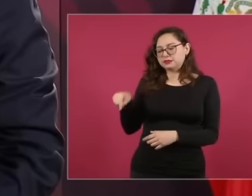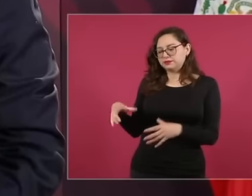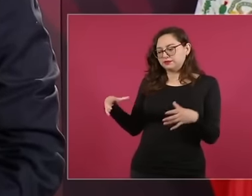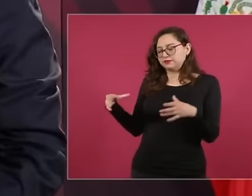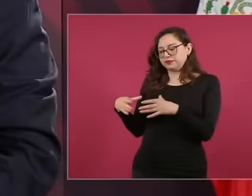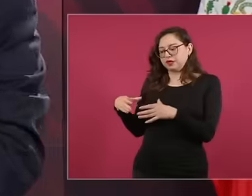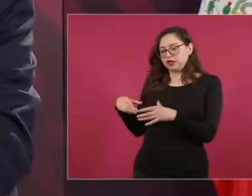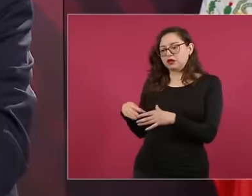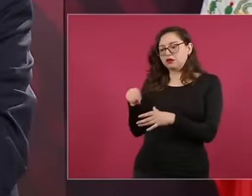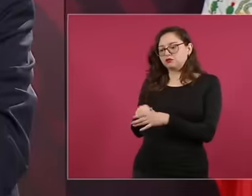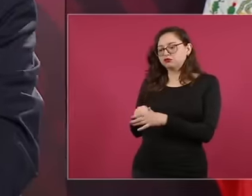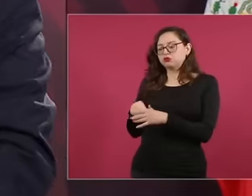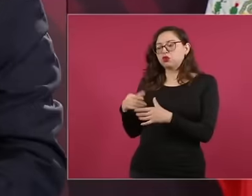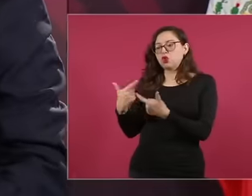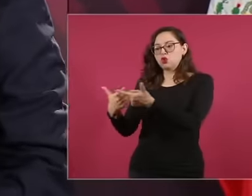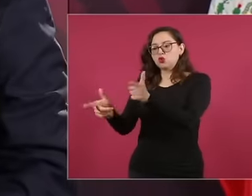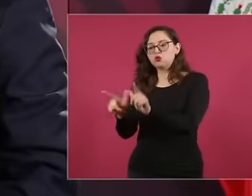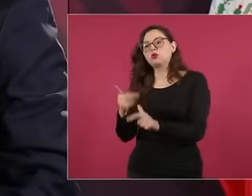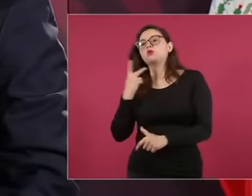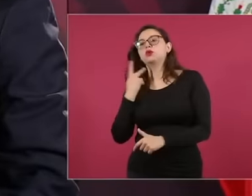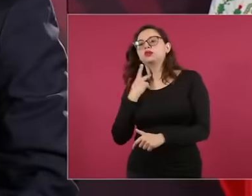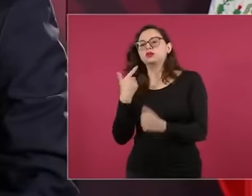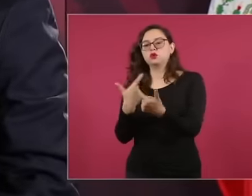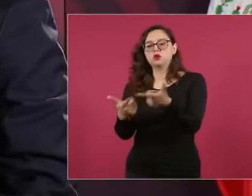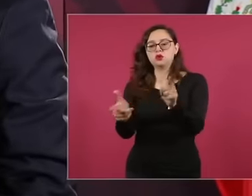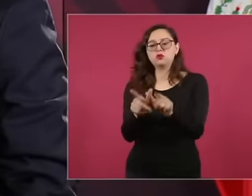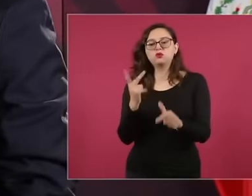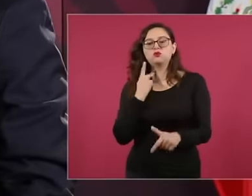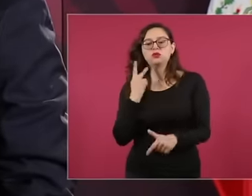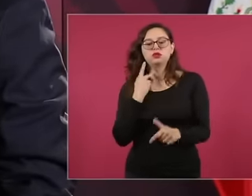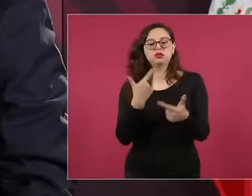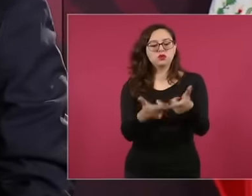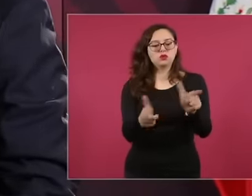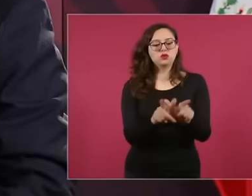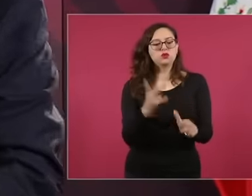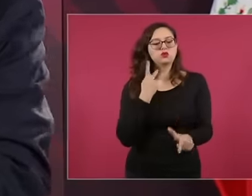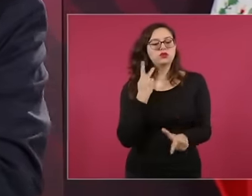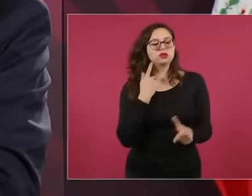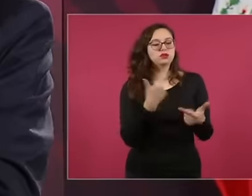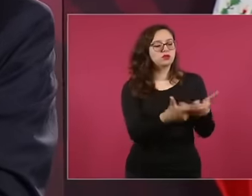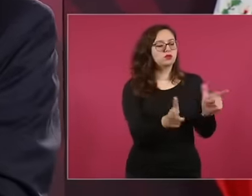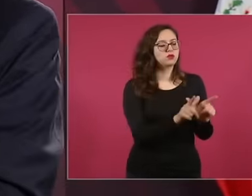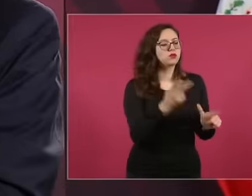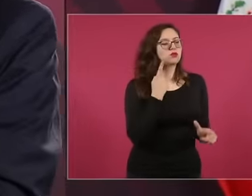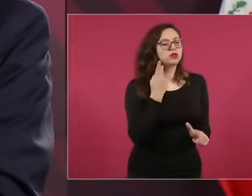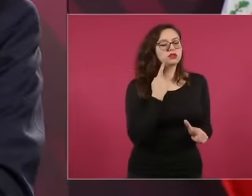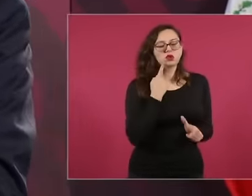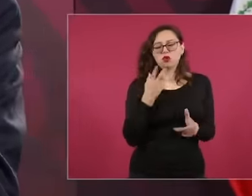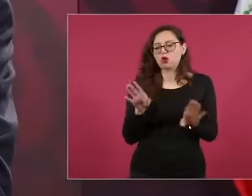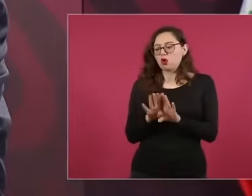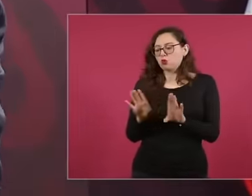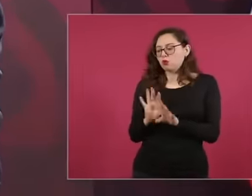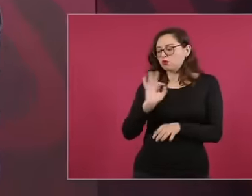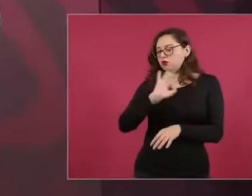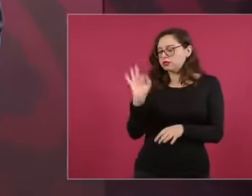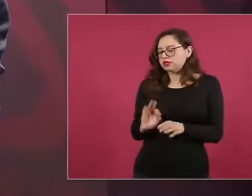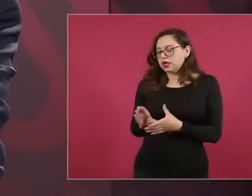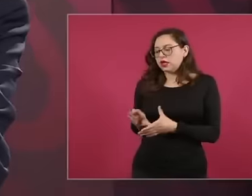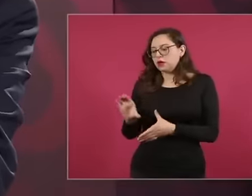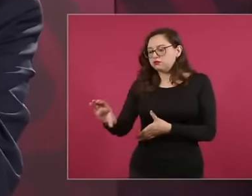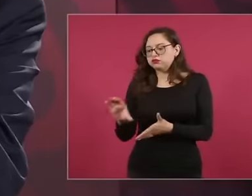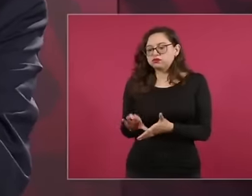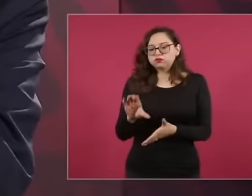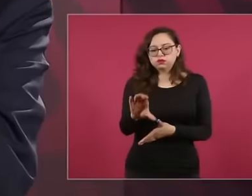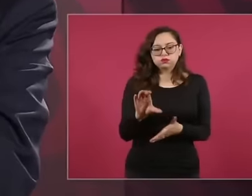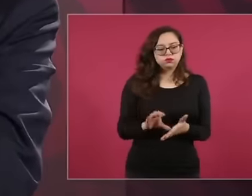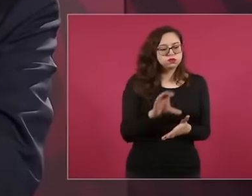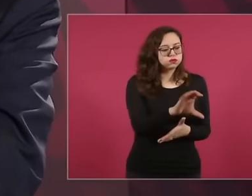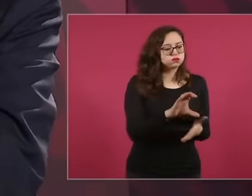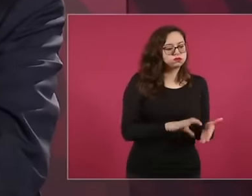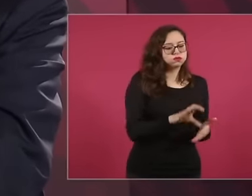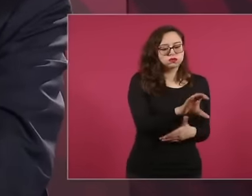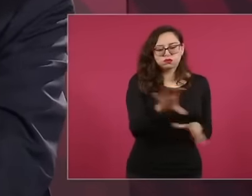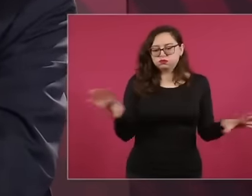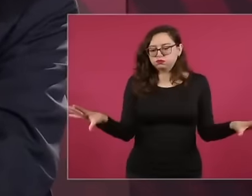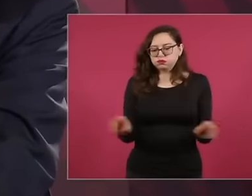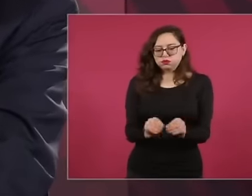to the letter, now since it is not convenient for them, they want the Constitution is interpreted and